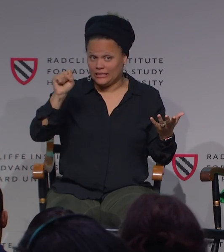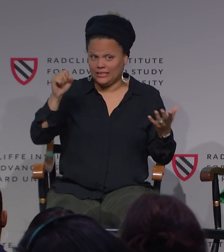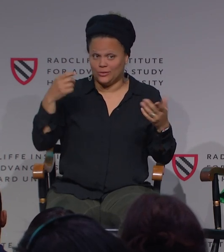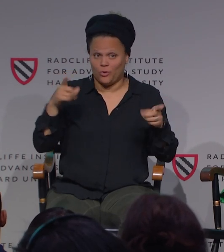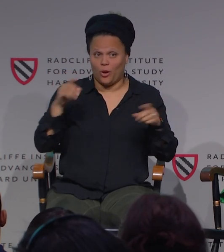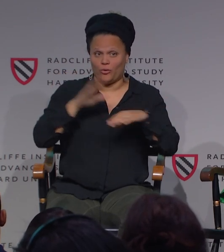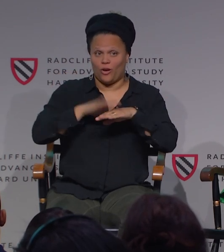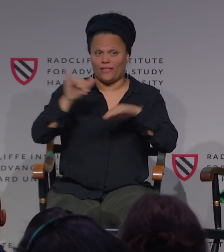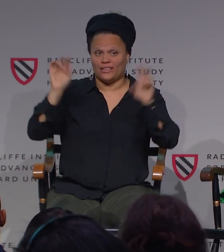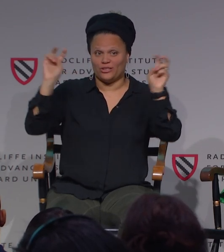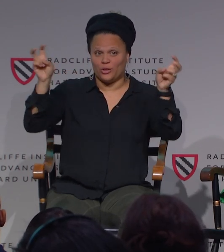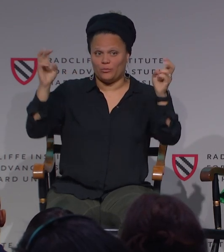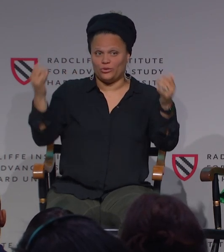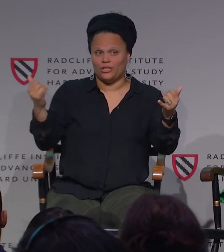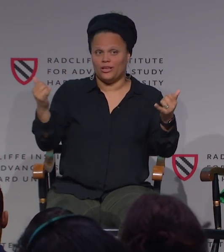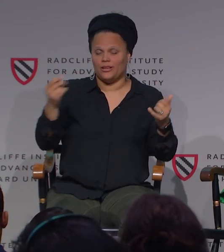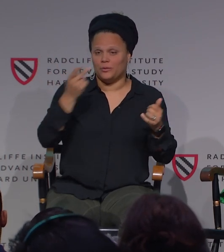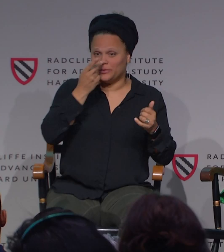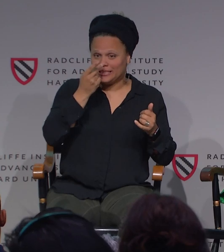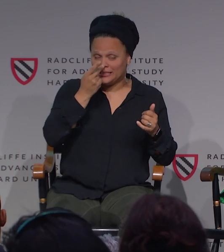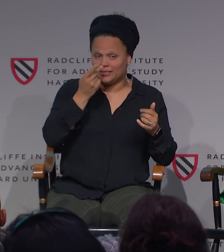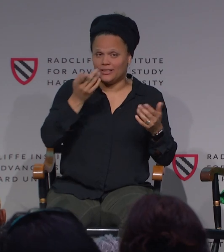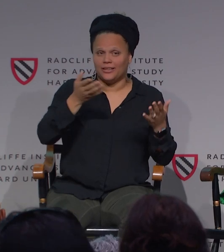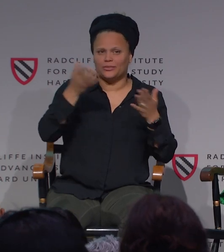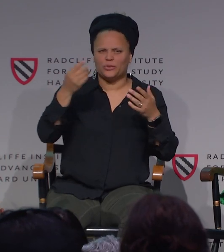Actually this is a sign for penis, since we were on that topic today earlier.